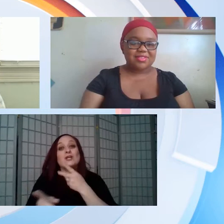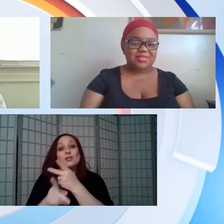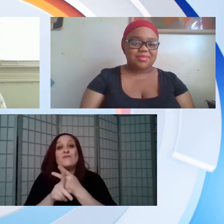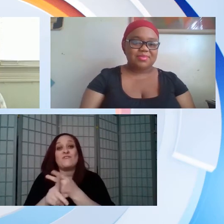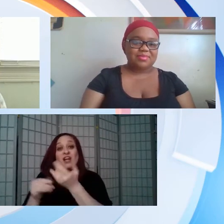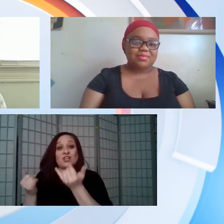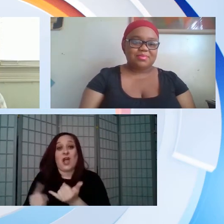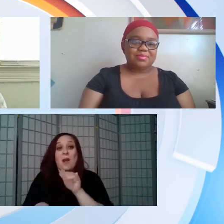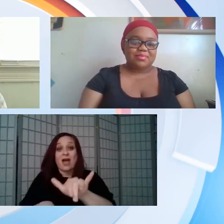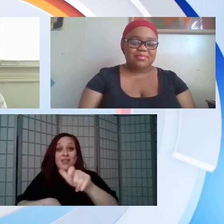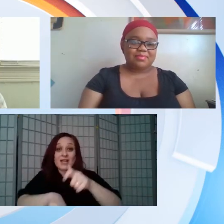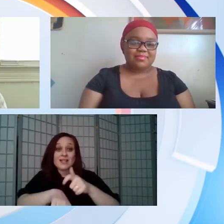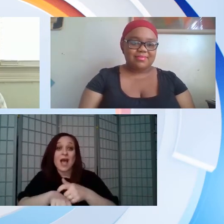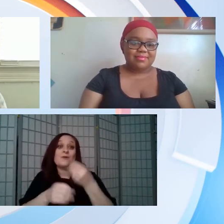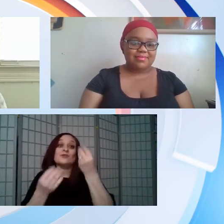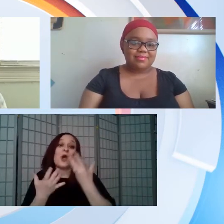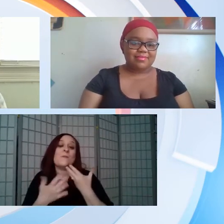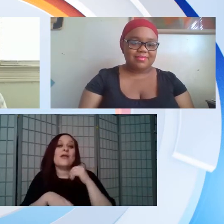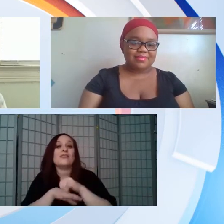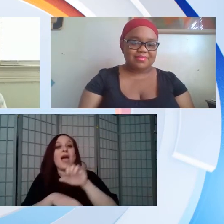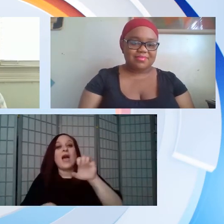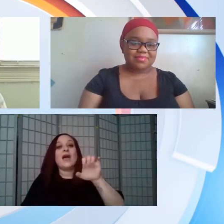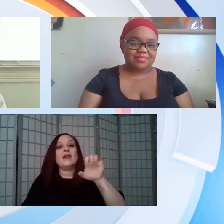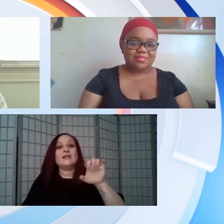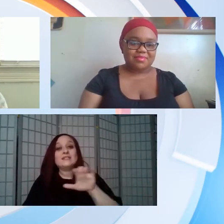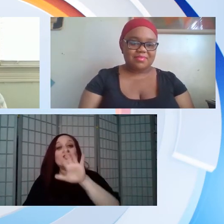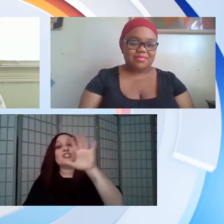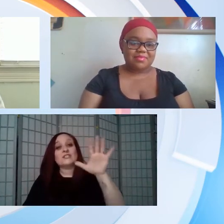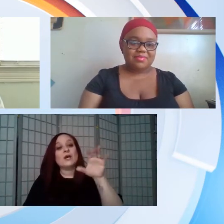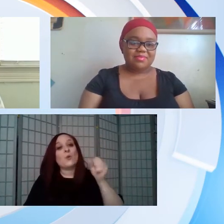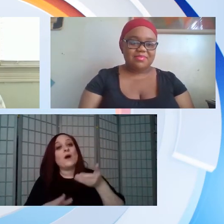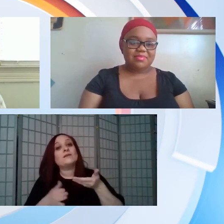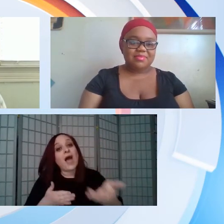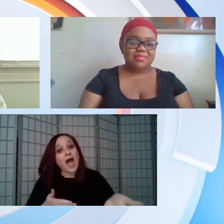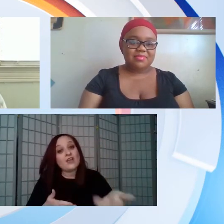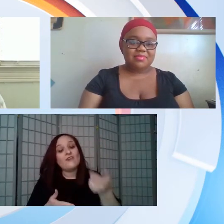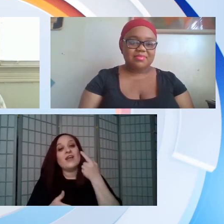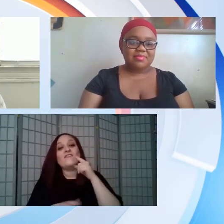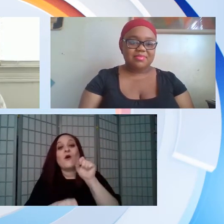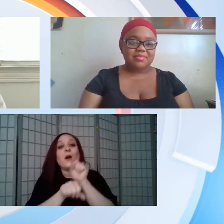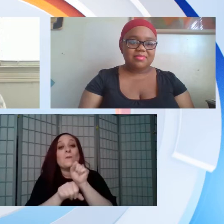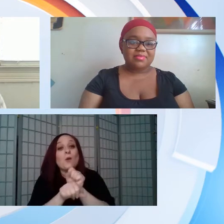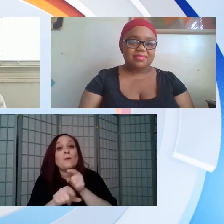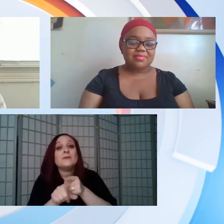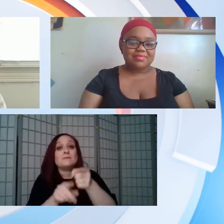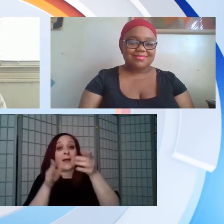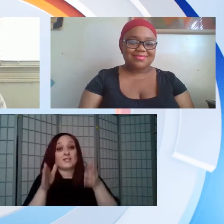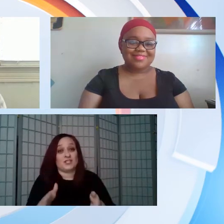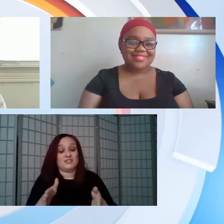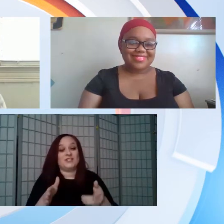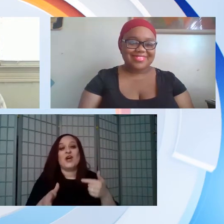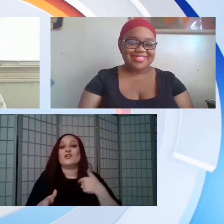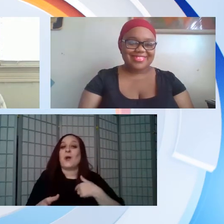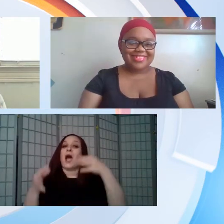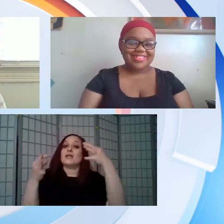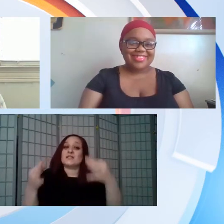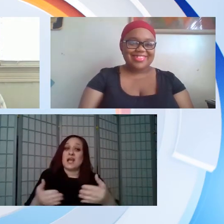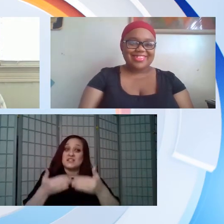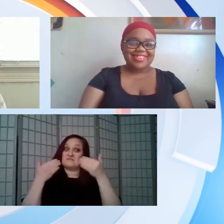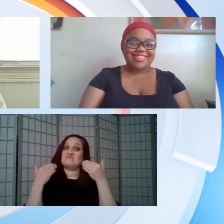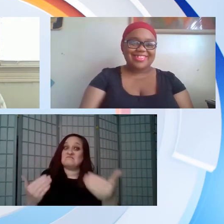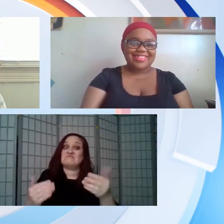and my supervisor at this time told me about the Easterseals position and offered me a job as an